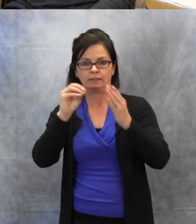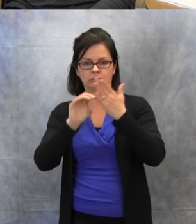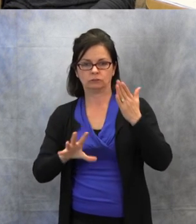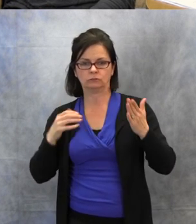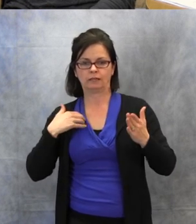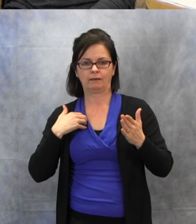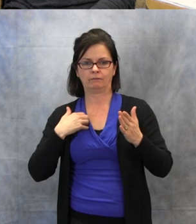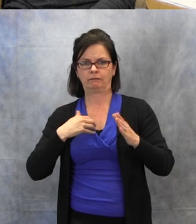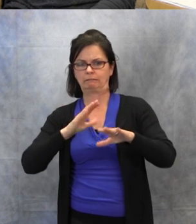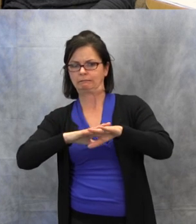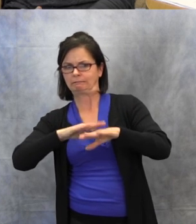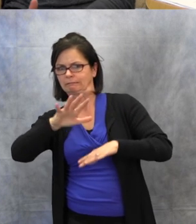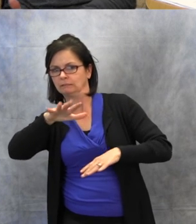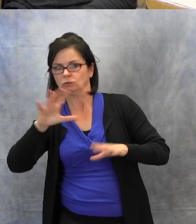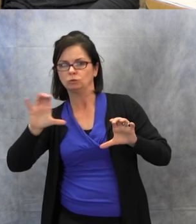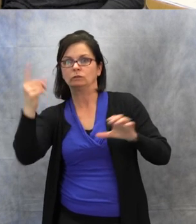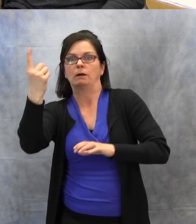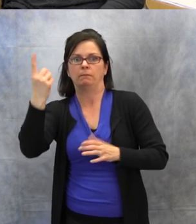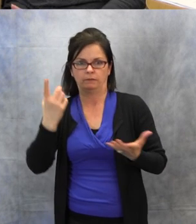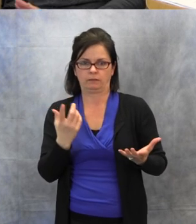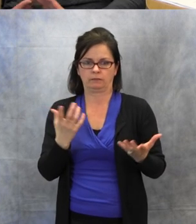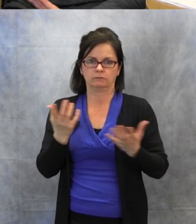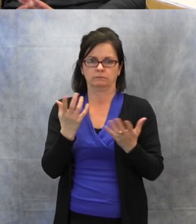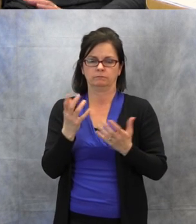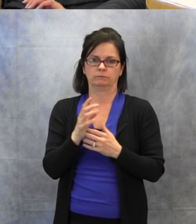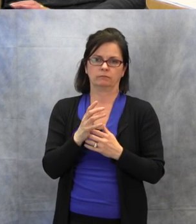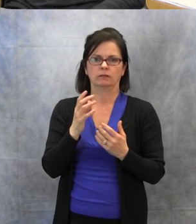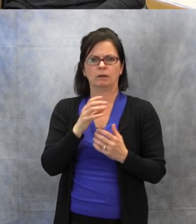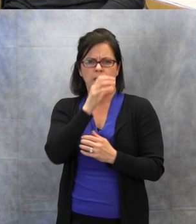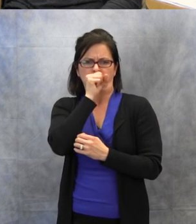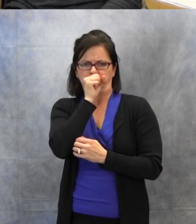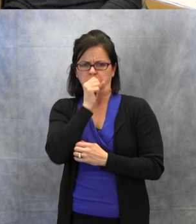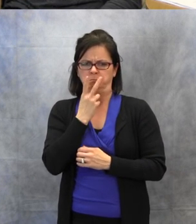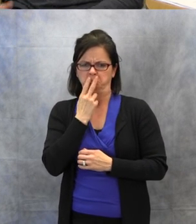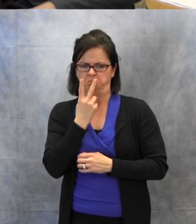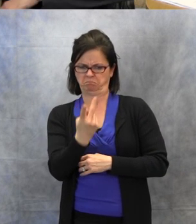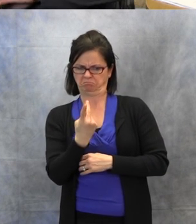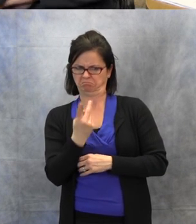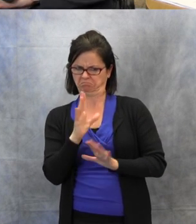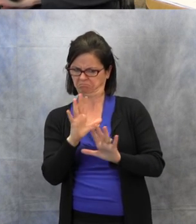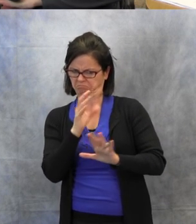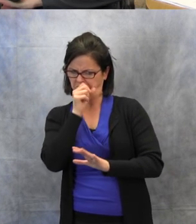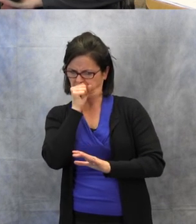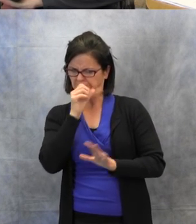you know, something and it's kind of confidential between you and the student. Maybe they do something